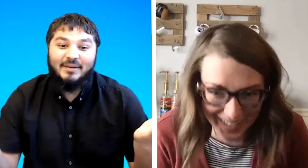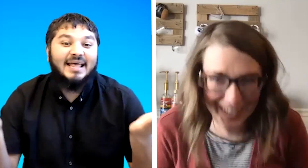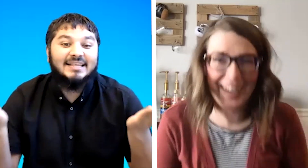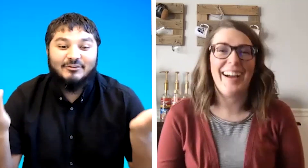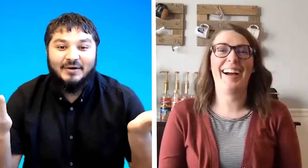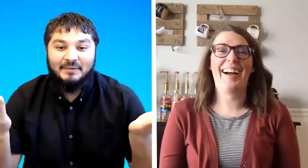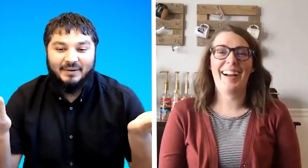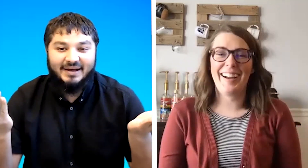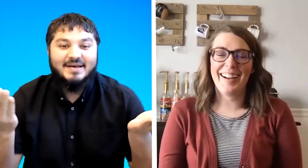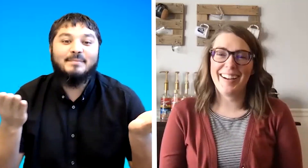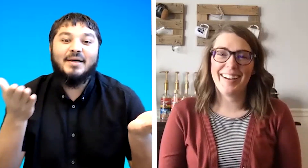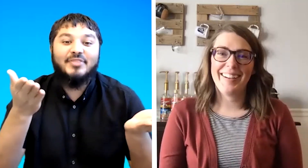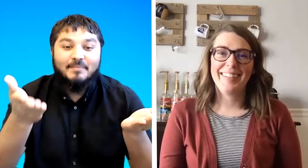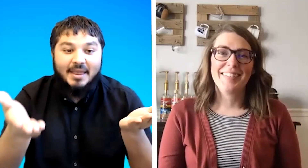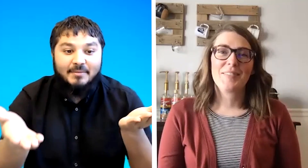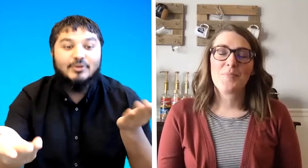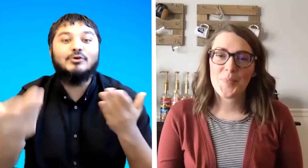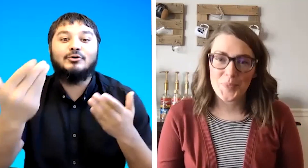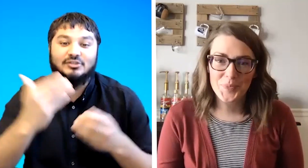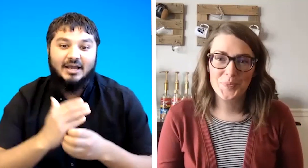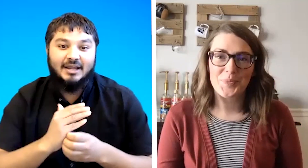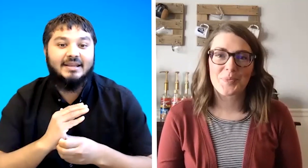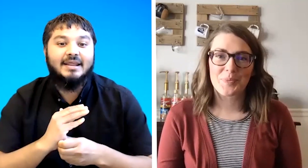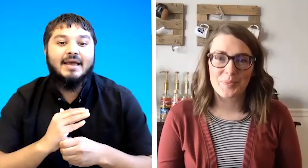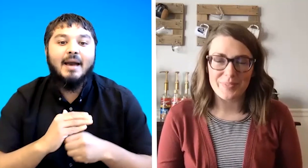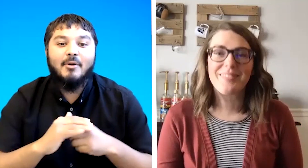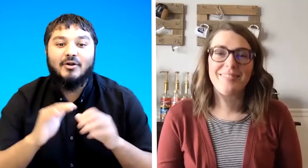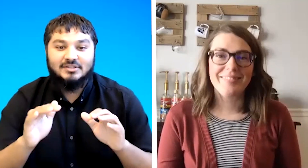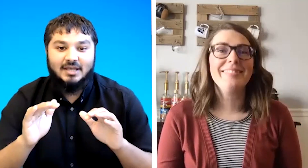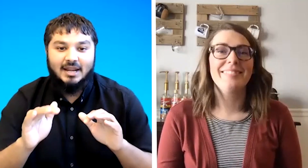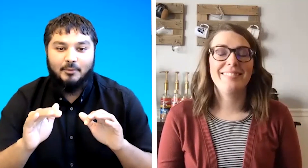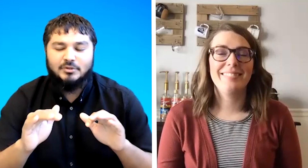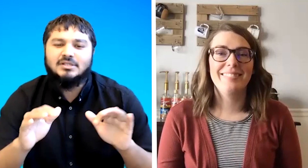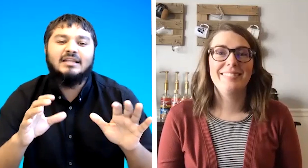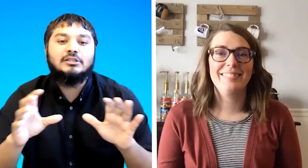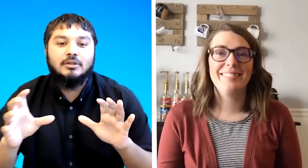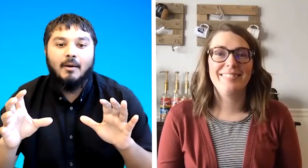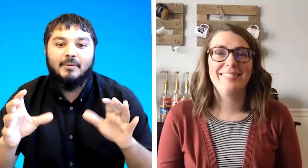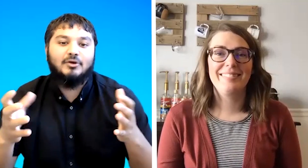that's the fun part but then maybe you could sign in american sign language slightly slower because